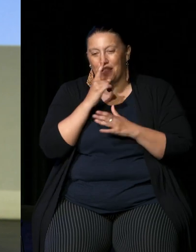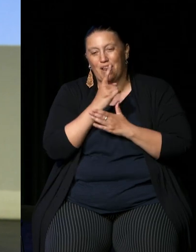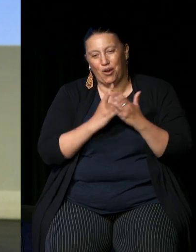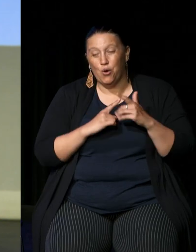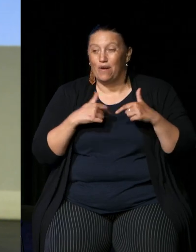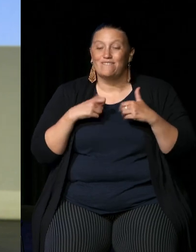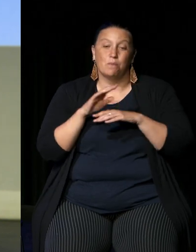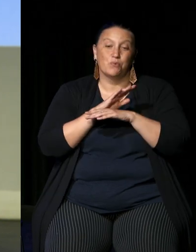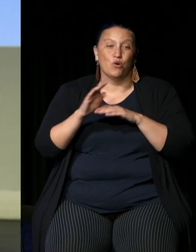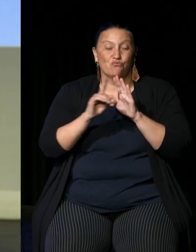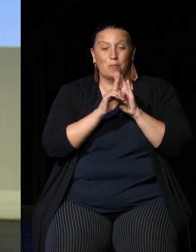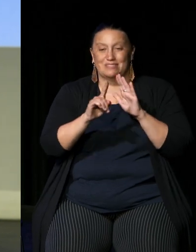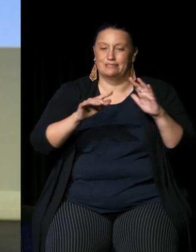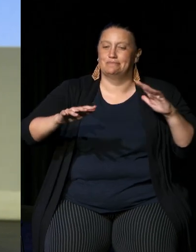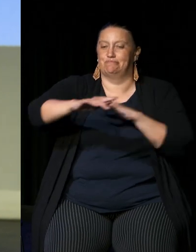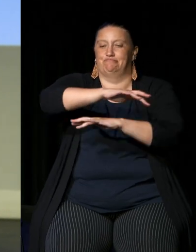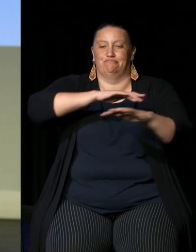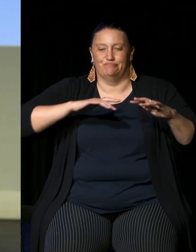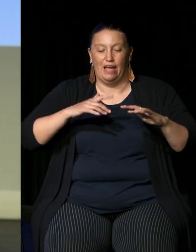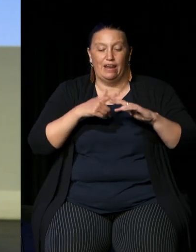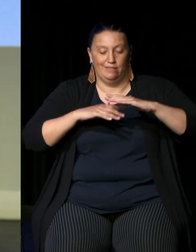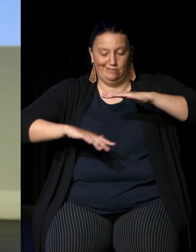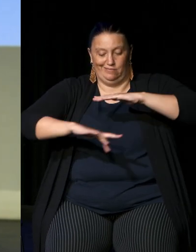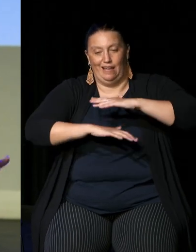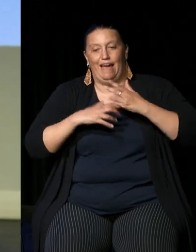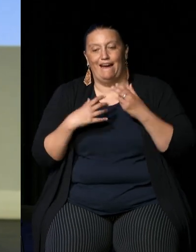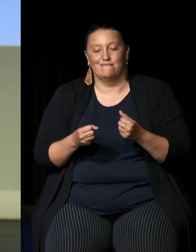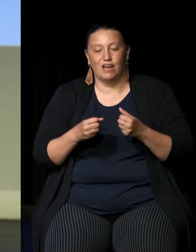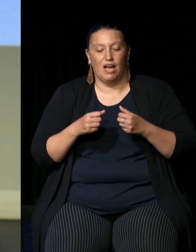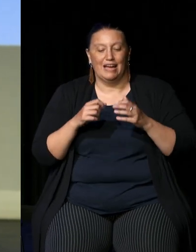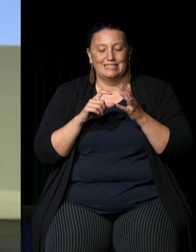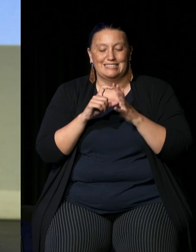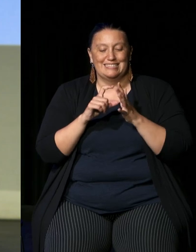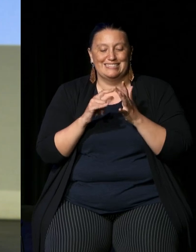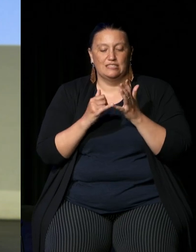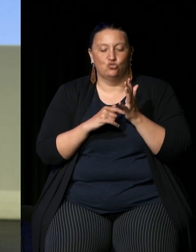that and underneath that board is what's called a distributed model so Church groups sporting groups